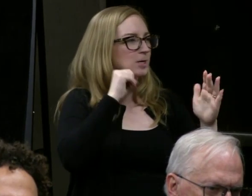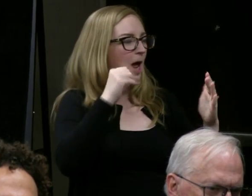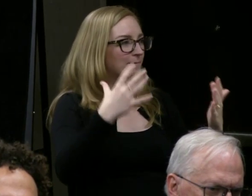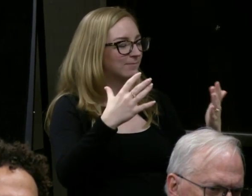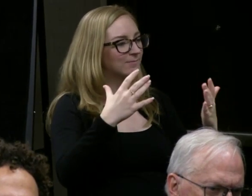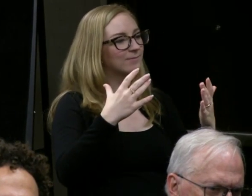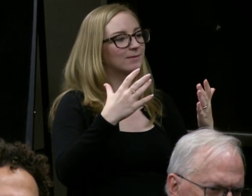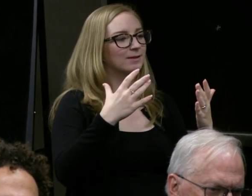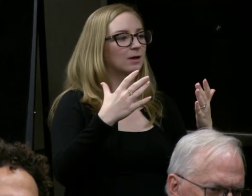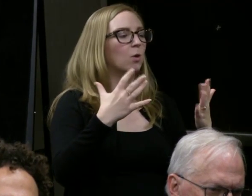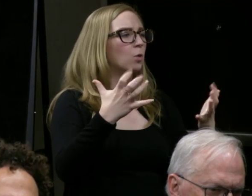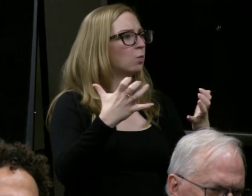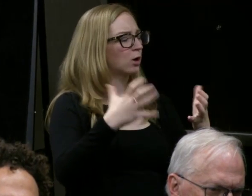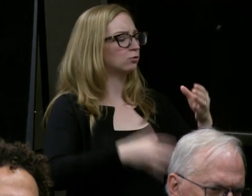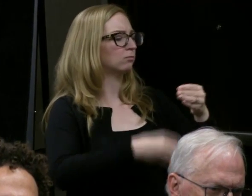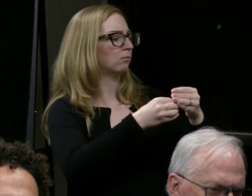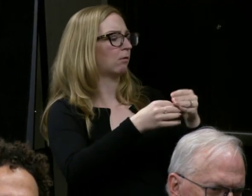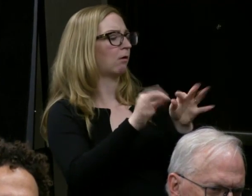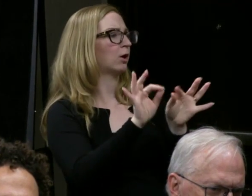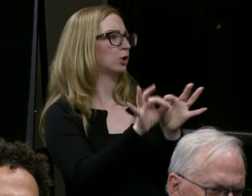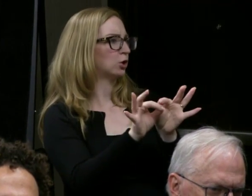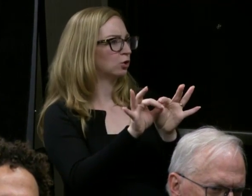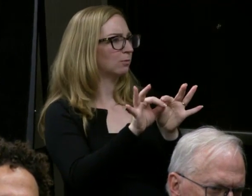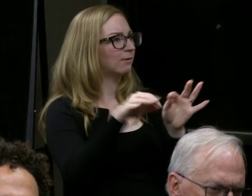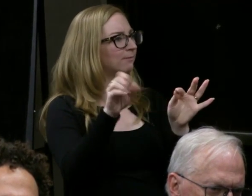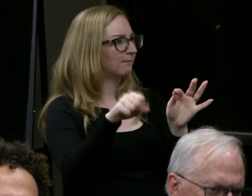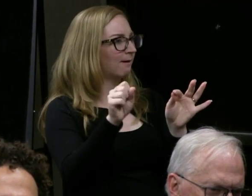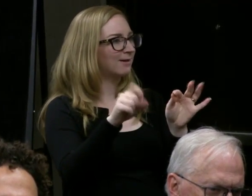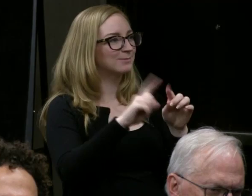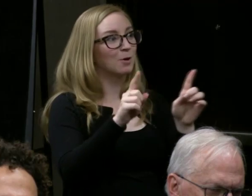we were like these were all interpreted and didn't say why.